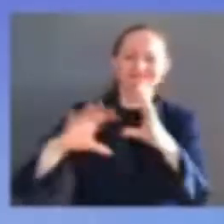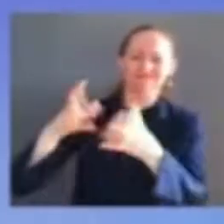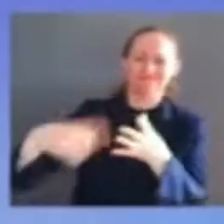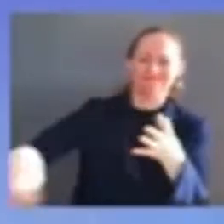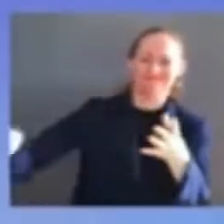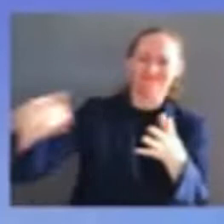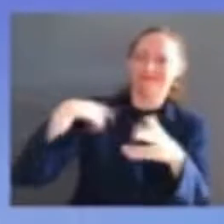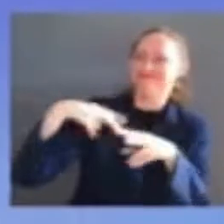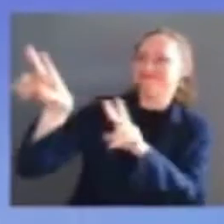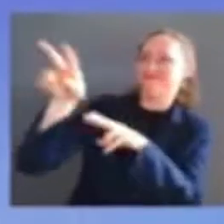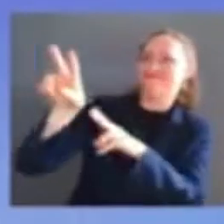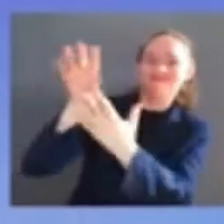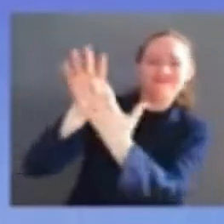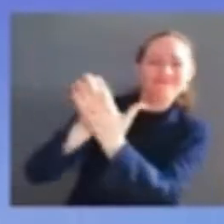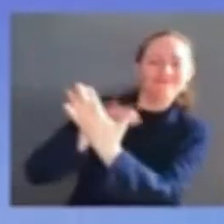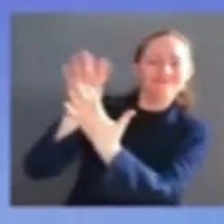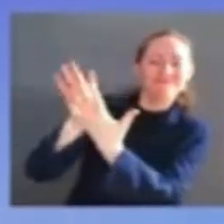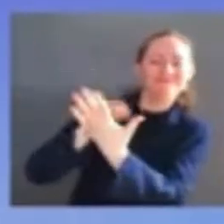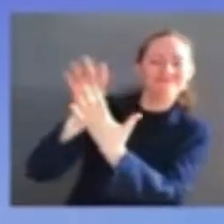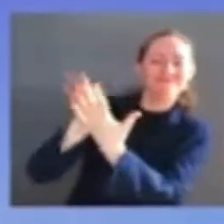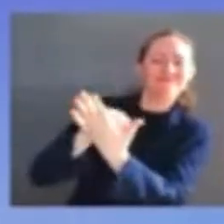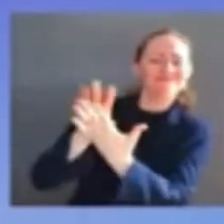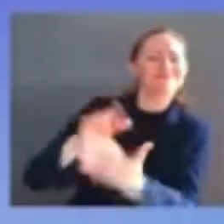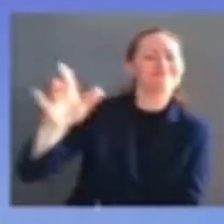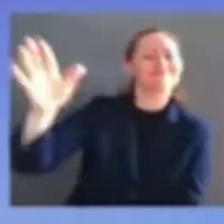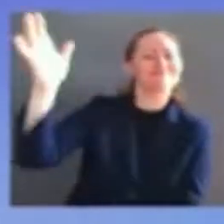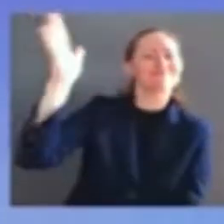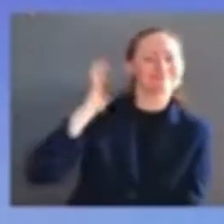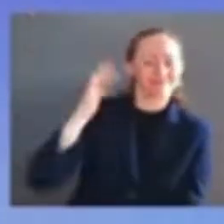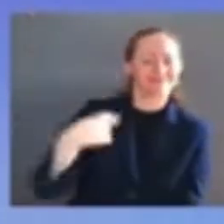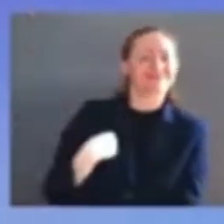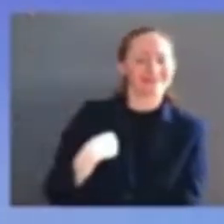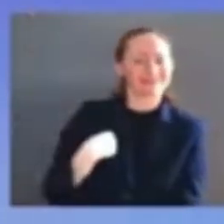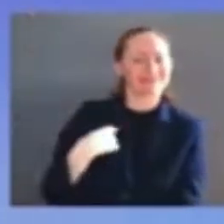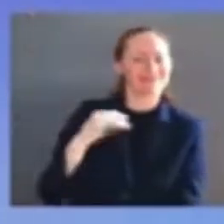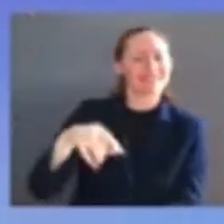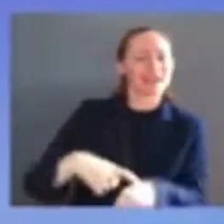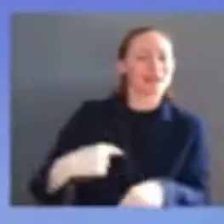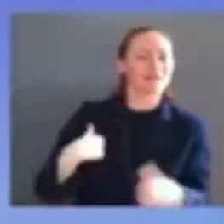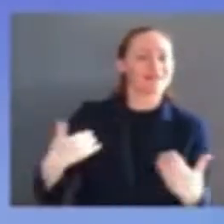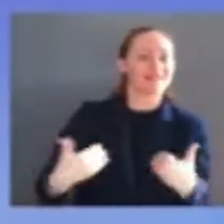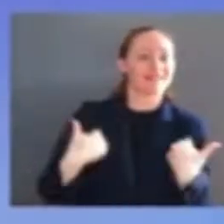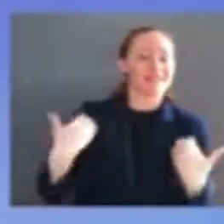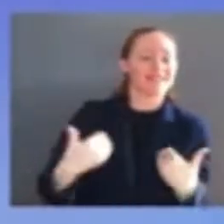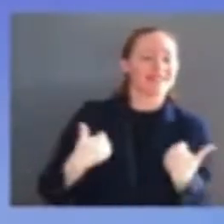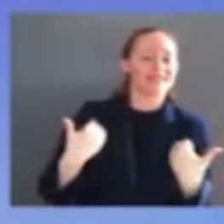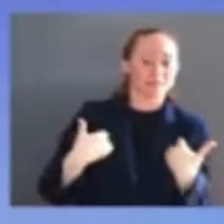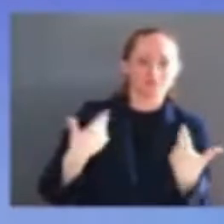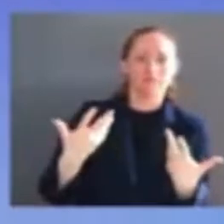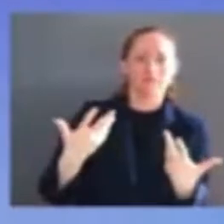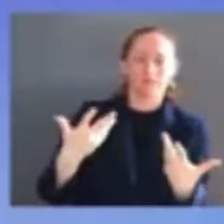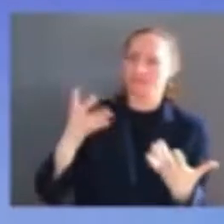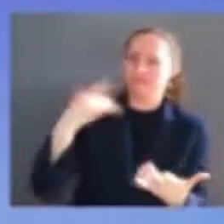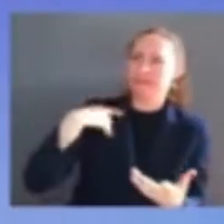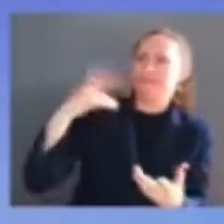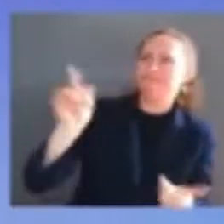had anything close to this kind of opportunity but who got up every day and went to work